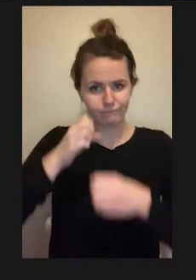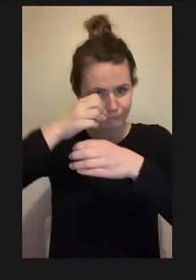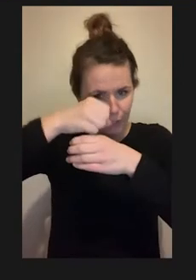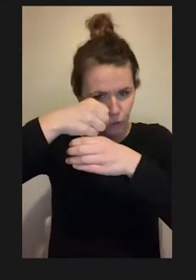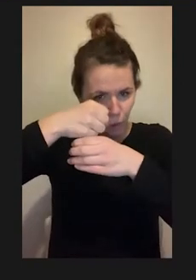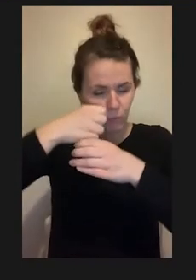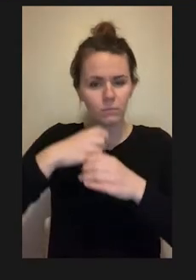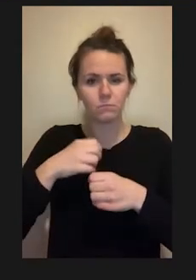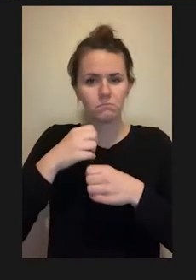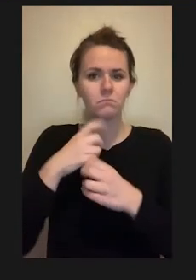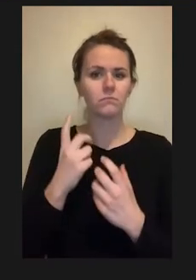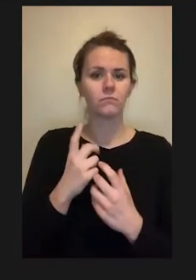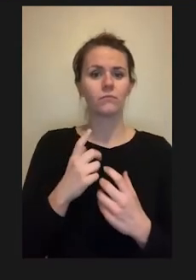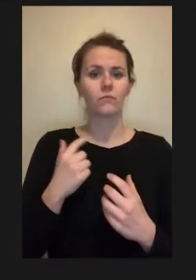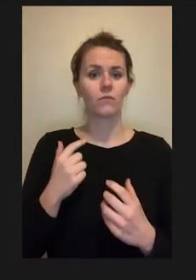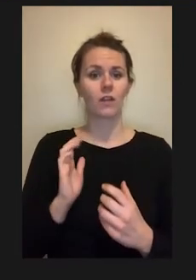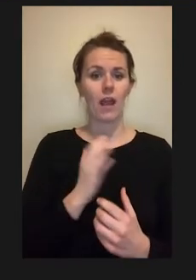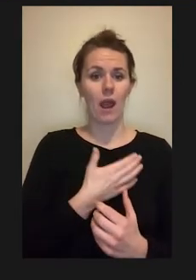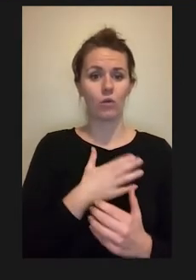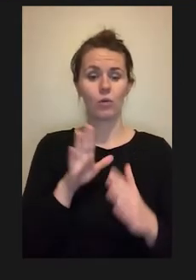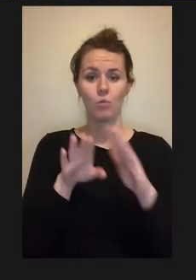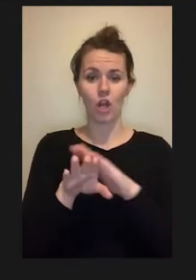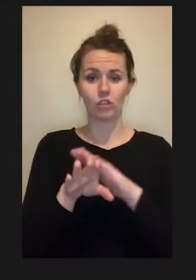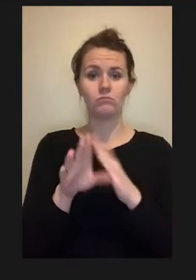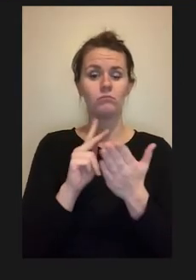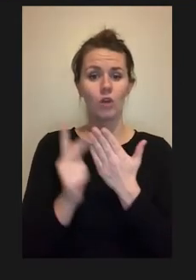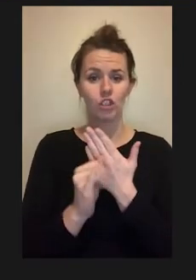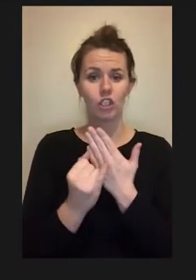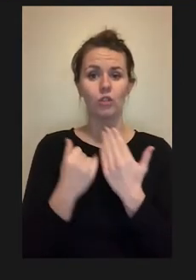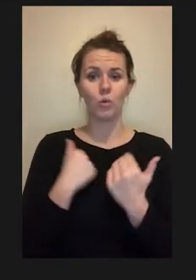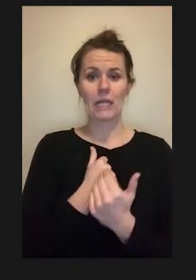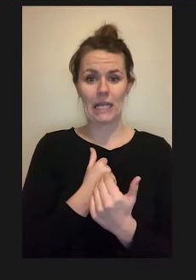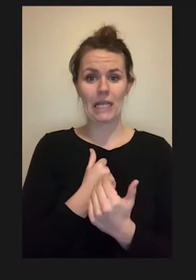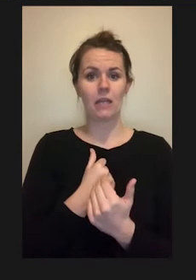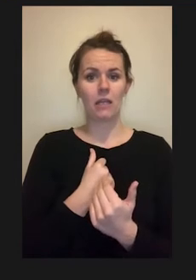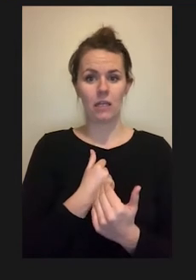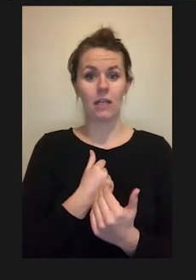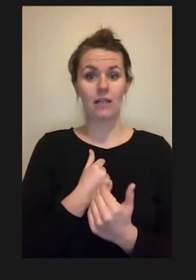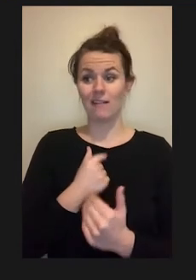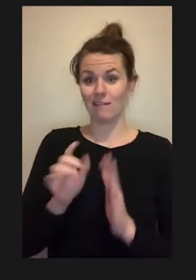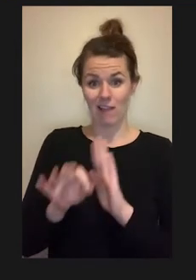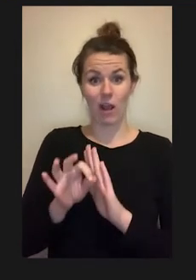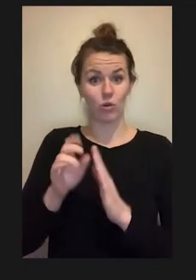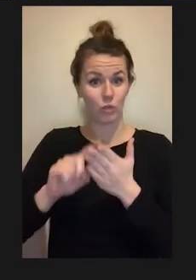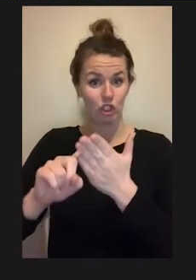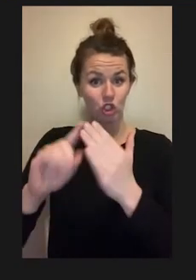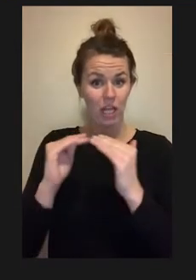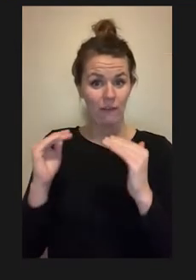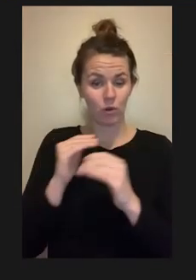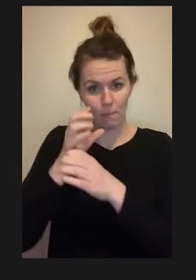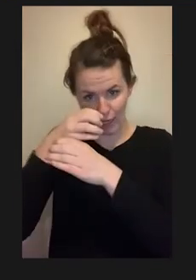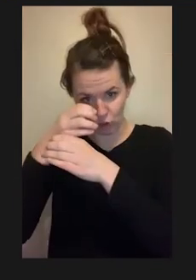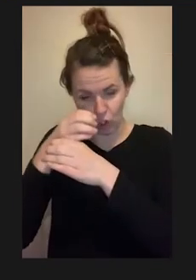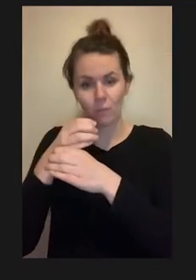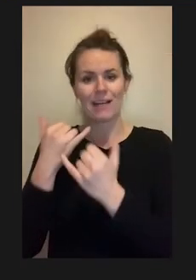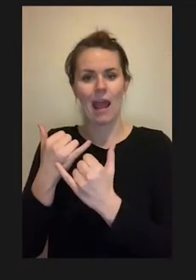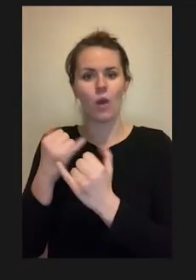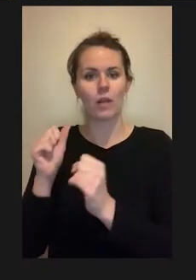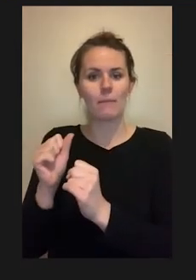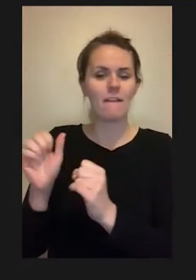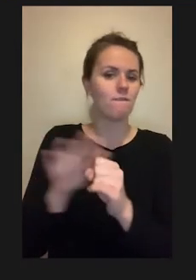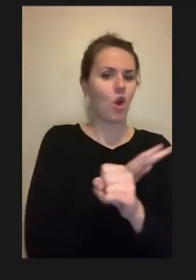Axiscope we automated a research level microscope so it could be completely operable through a